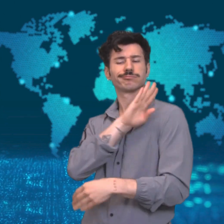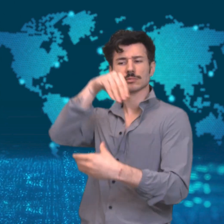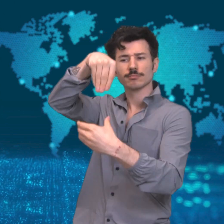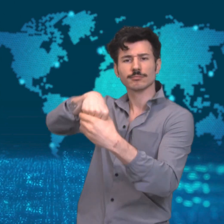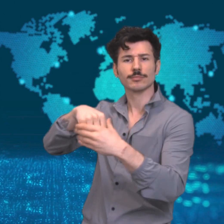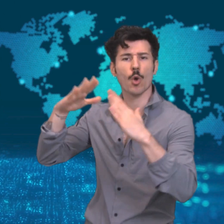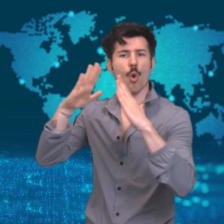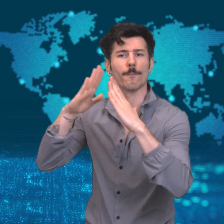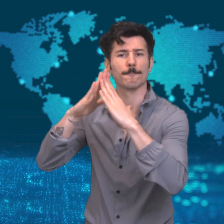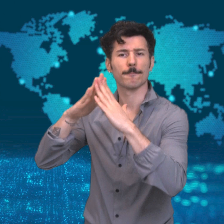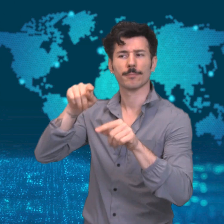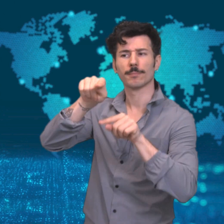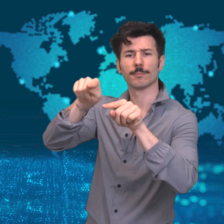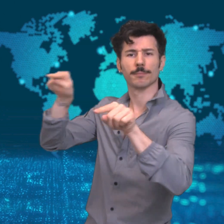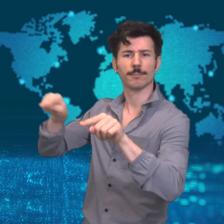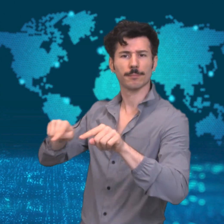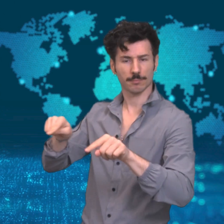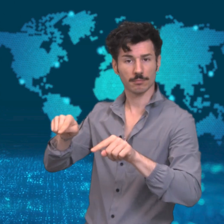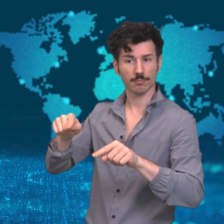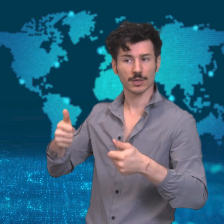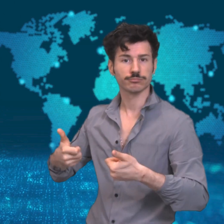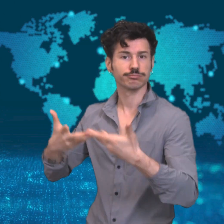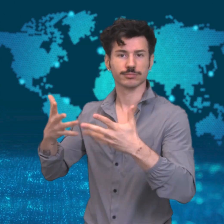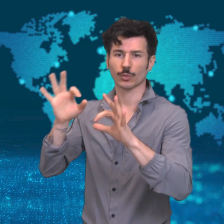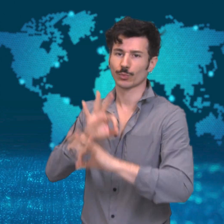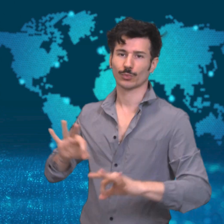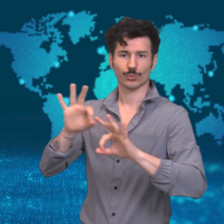that were previously left uncounted.